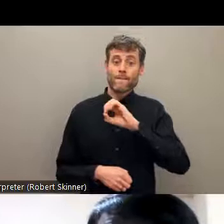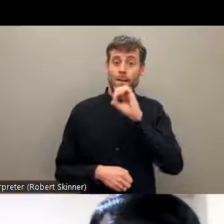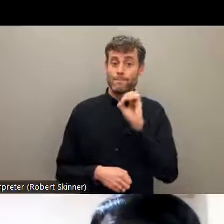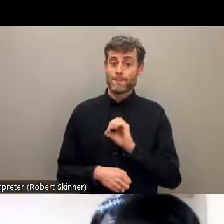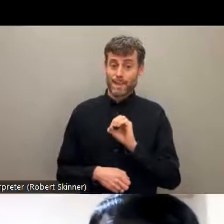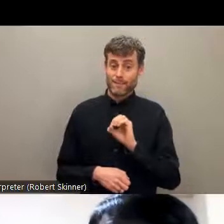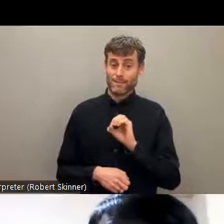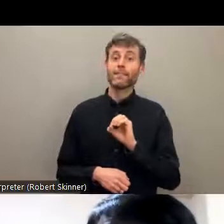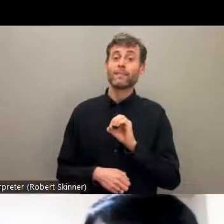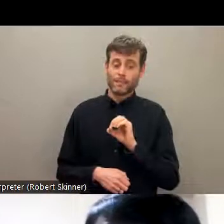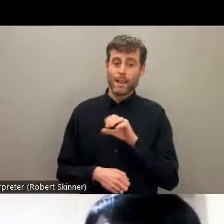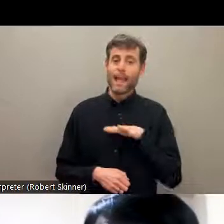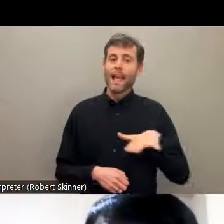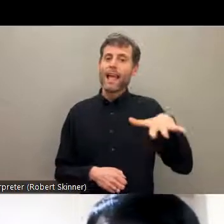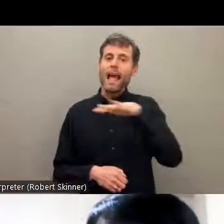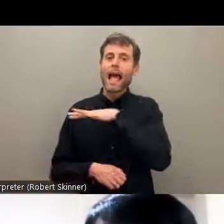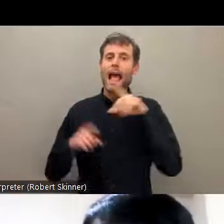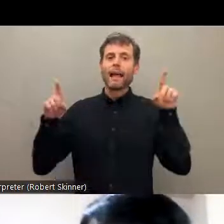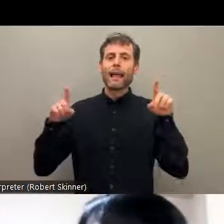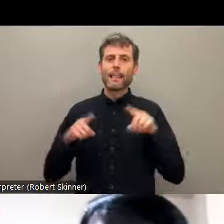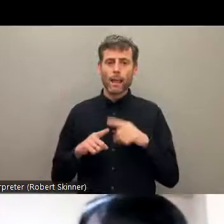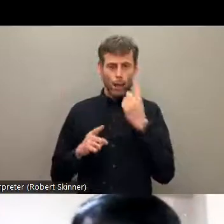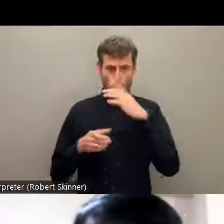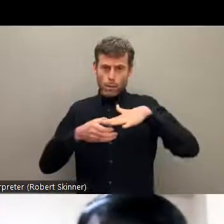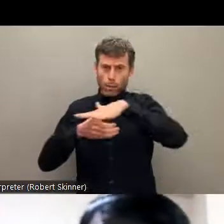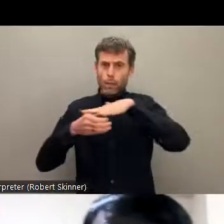number, 89% of the Dalits from the region which is neighboring to